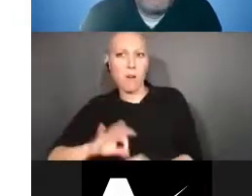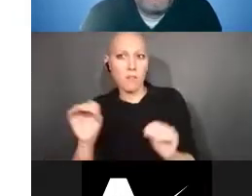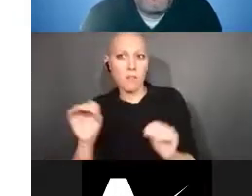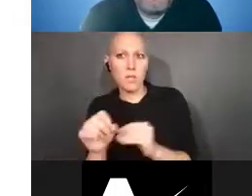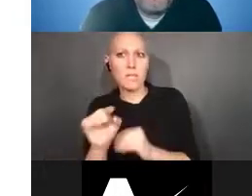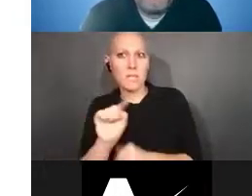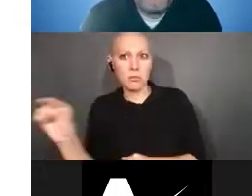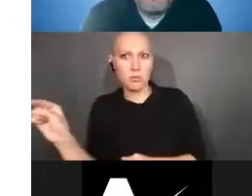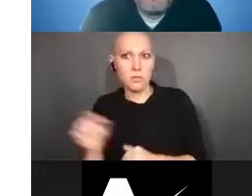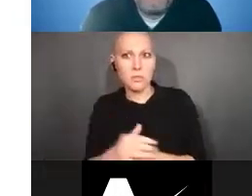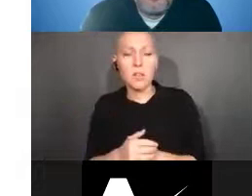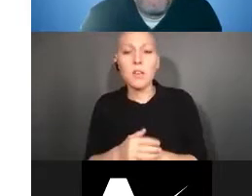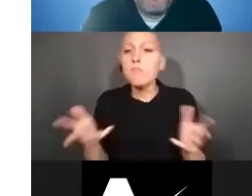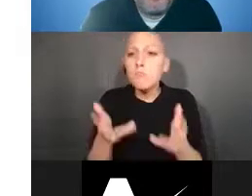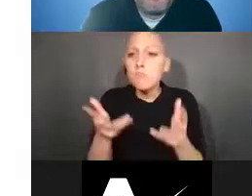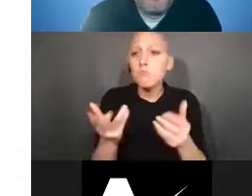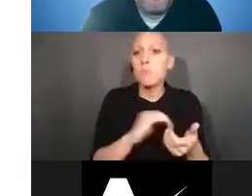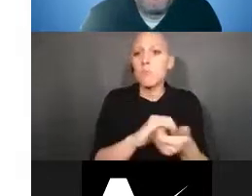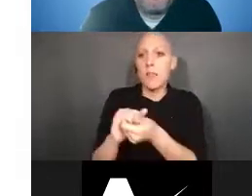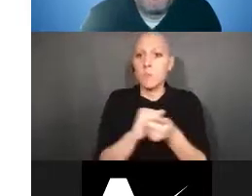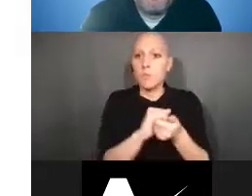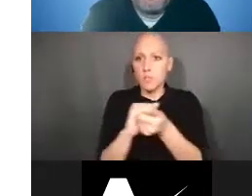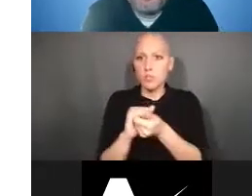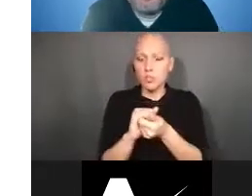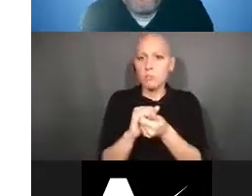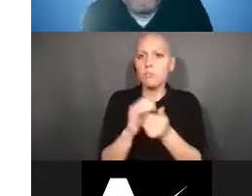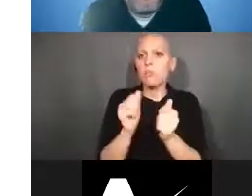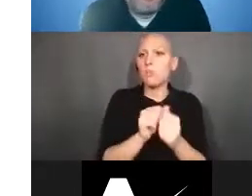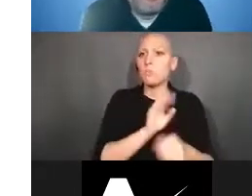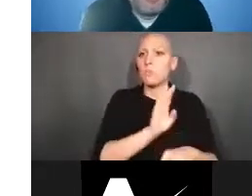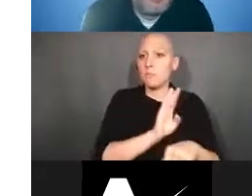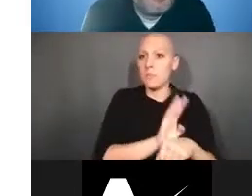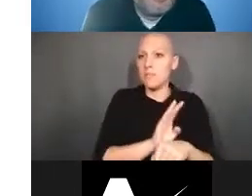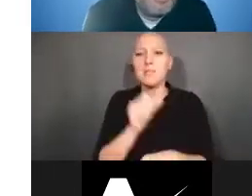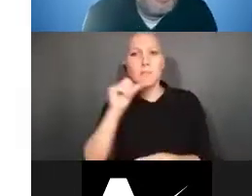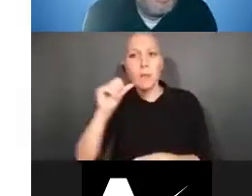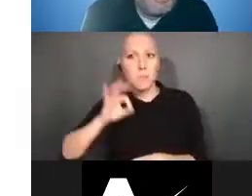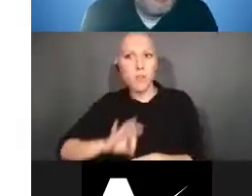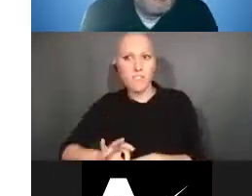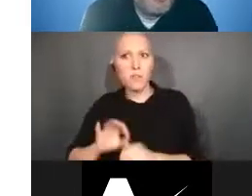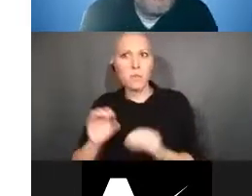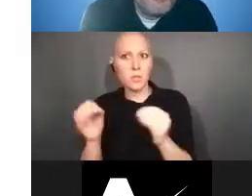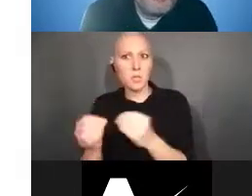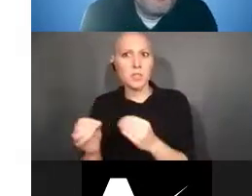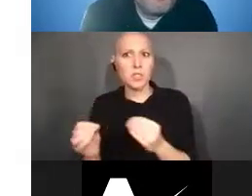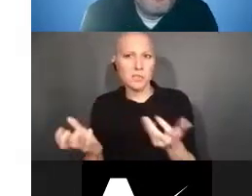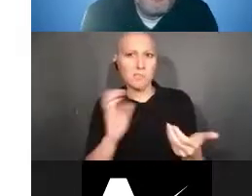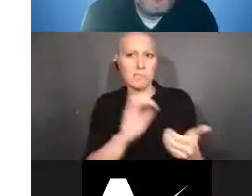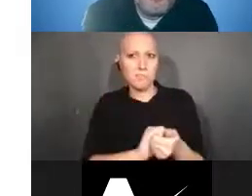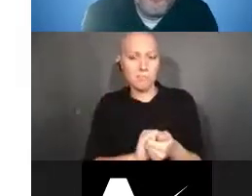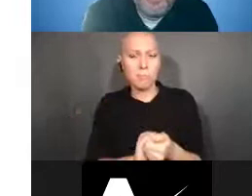between commercial concerns and nonprofit organizations. In short, inventions were used in a way